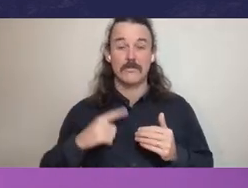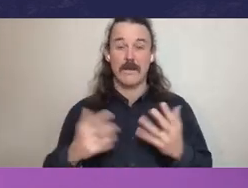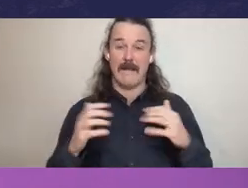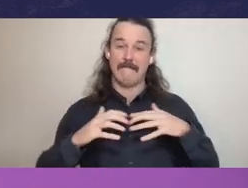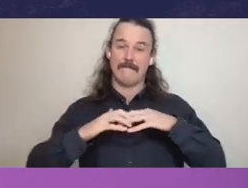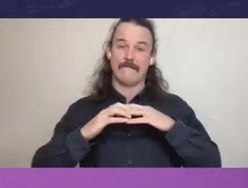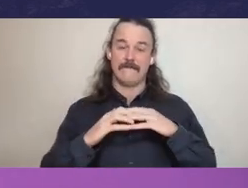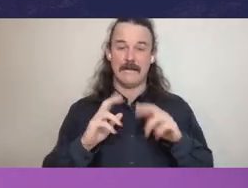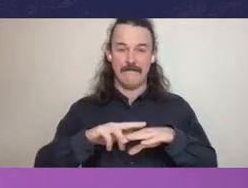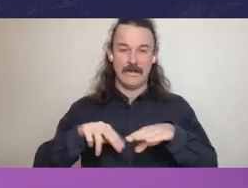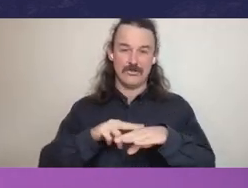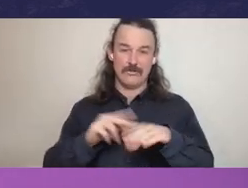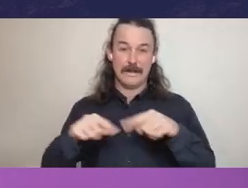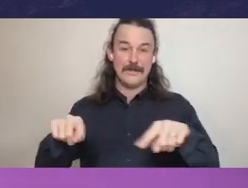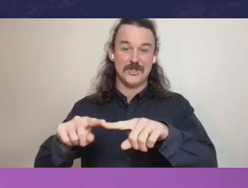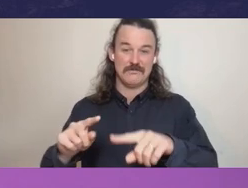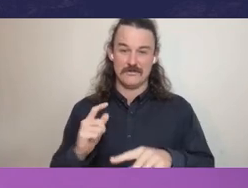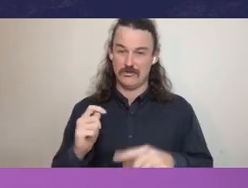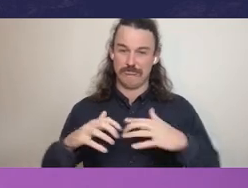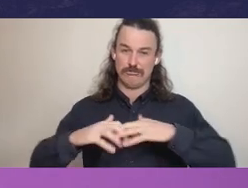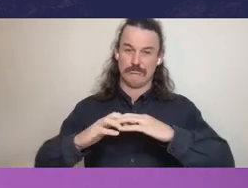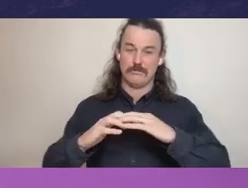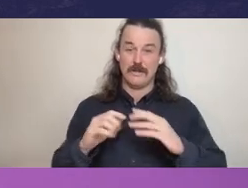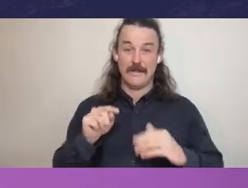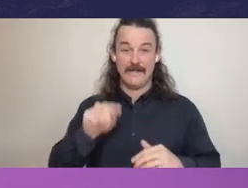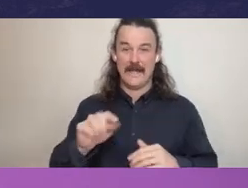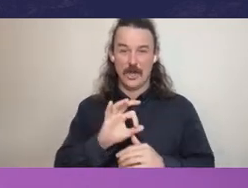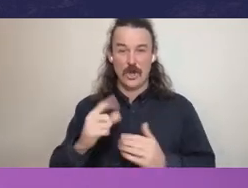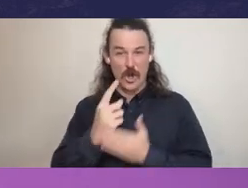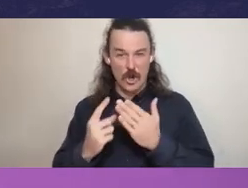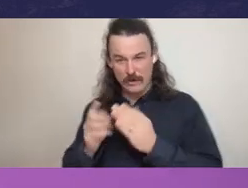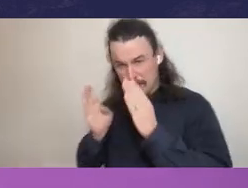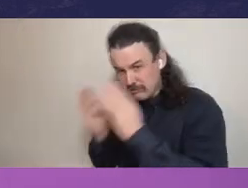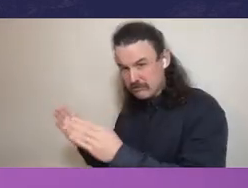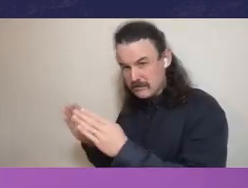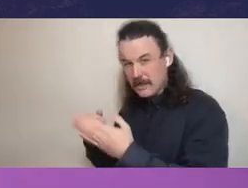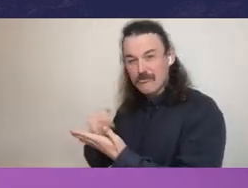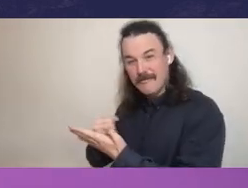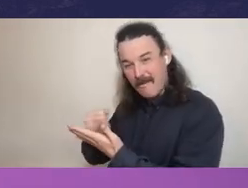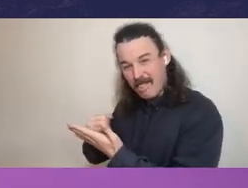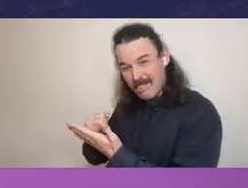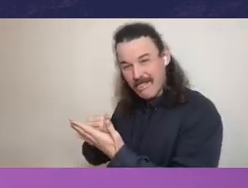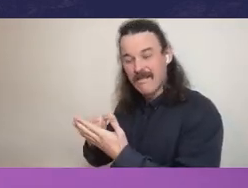which is not going to be restricted to the pursuit of criminal conduct, that we will see around Australia